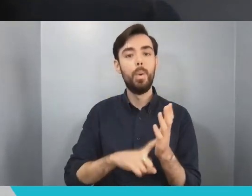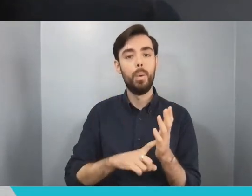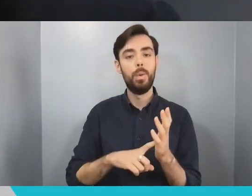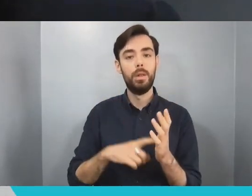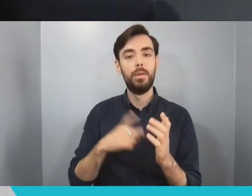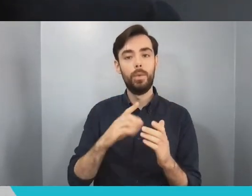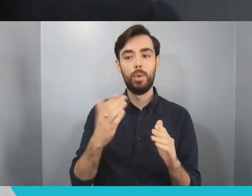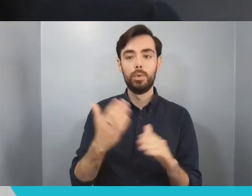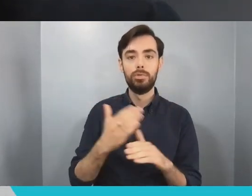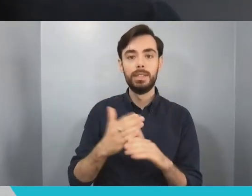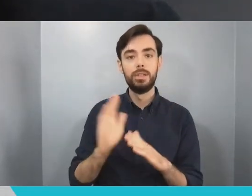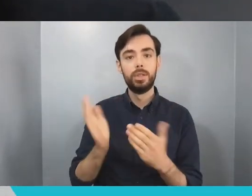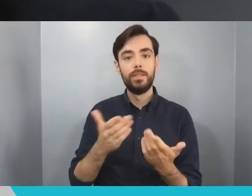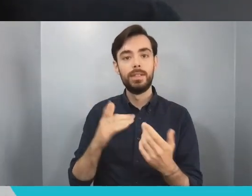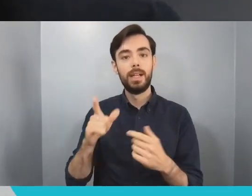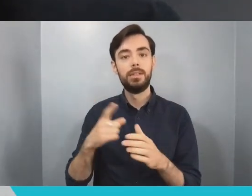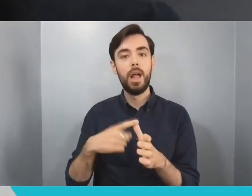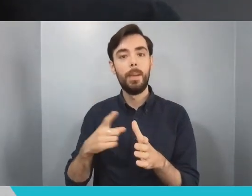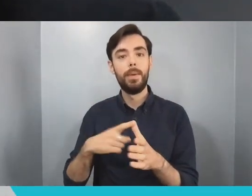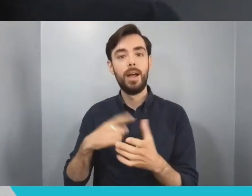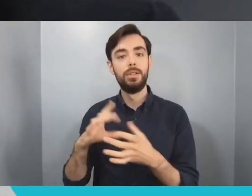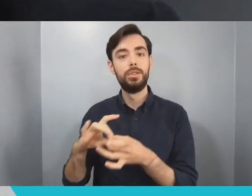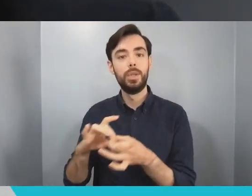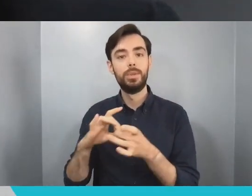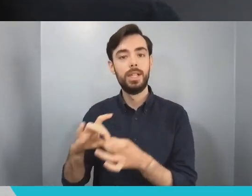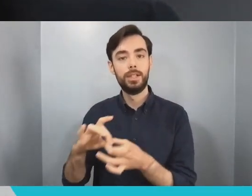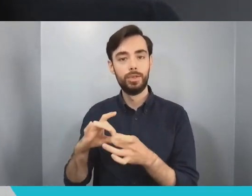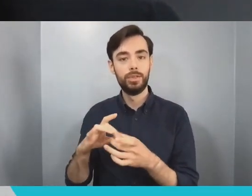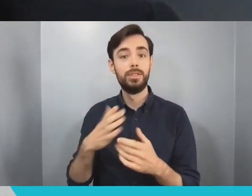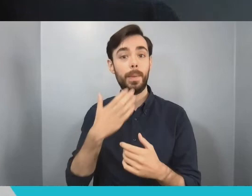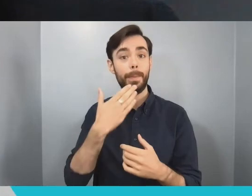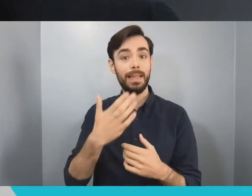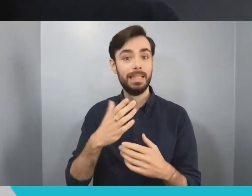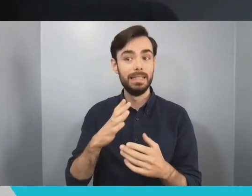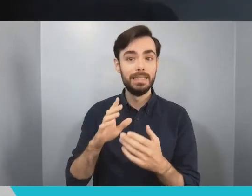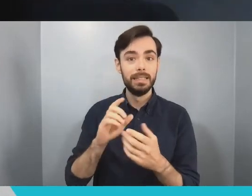So it just remains for me to say thank you for joining us today. We do sincerely hope